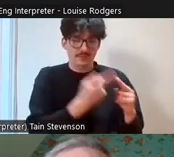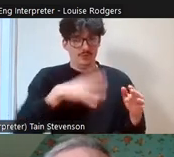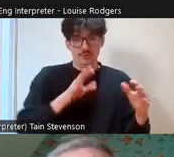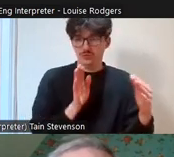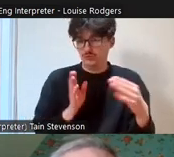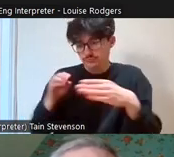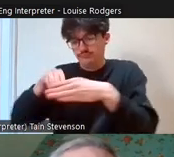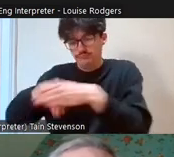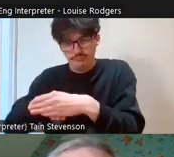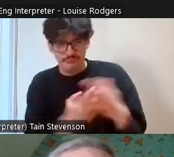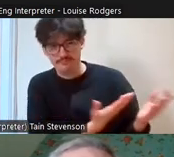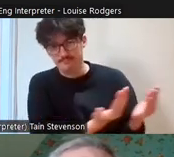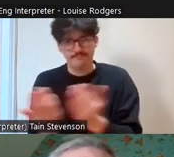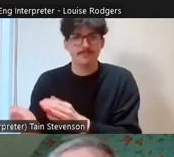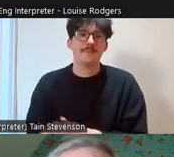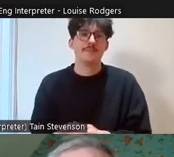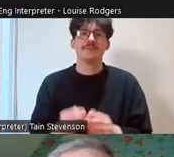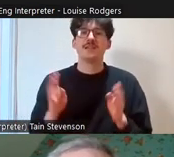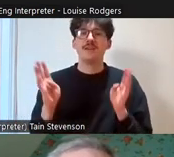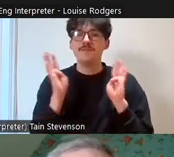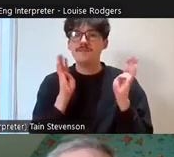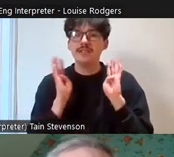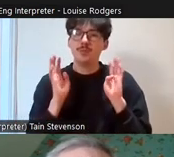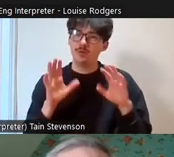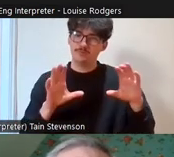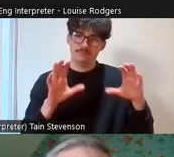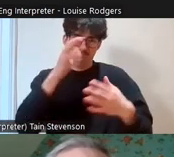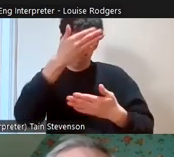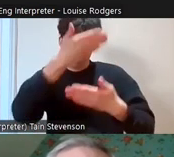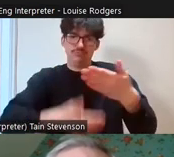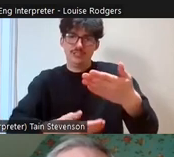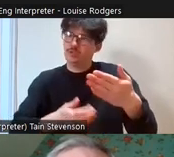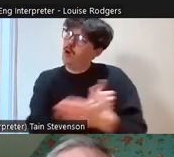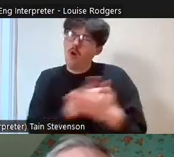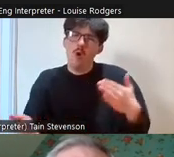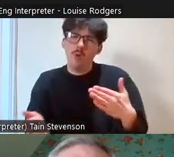We've got a great Facebook page which we're updating all the time, it's not a static page,